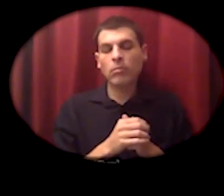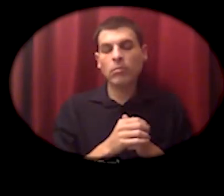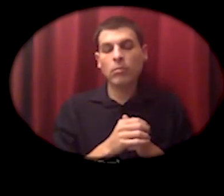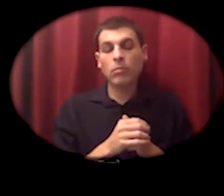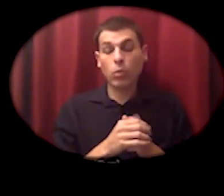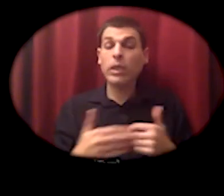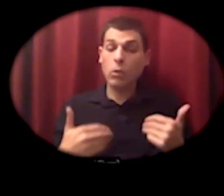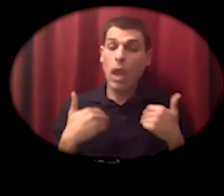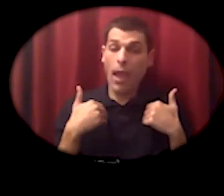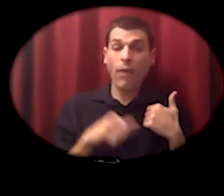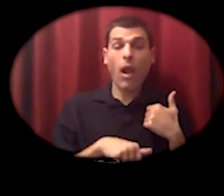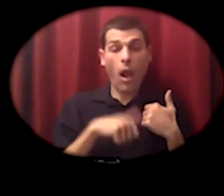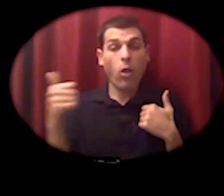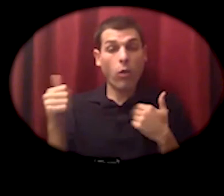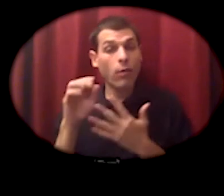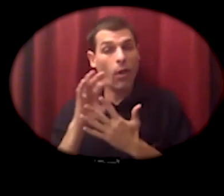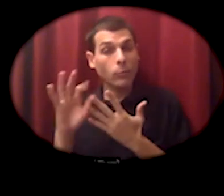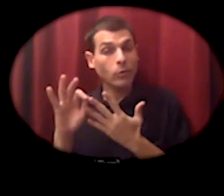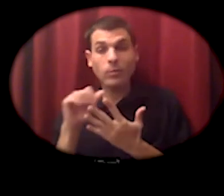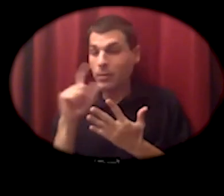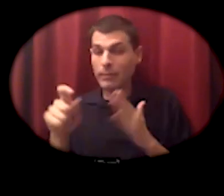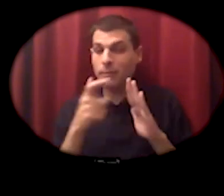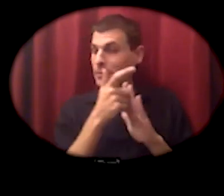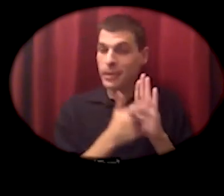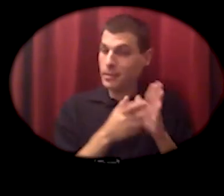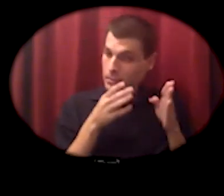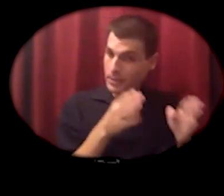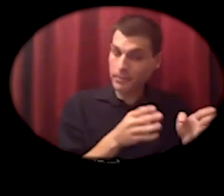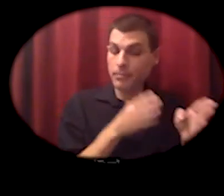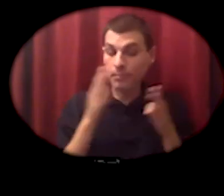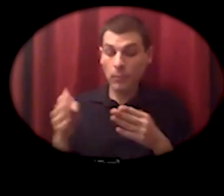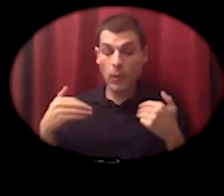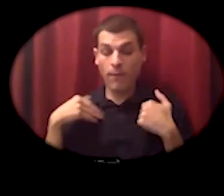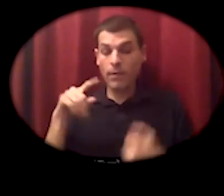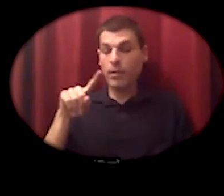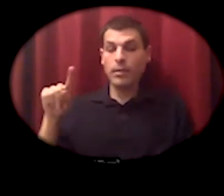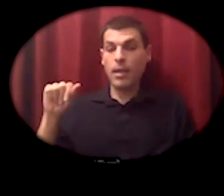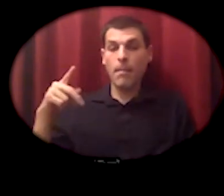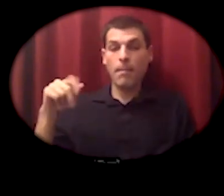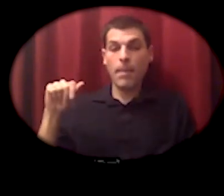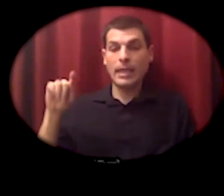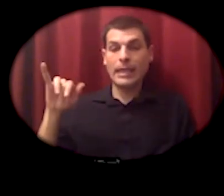other ways of organizing the zapatistas just celebrated their 27th anniversary